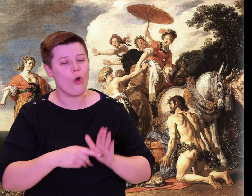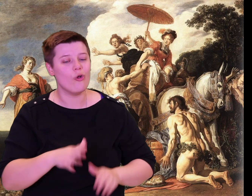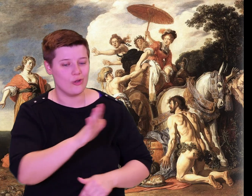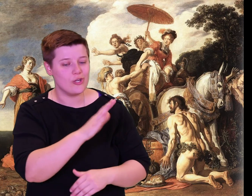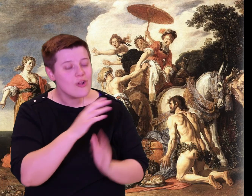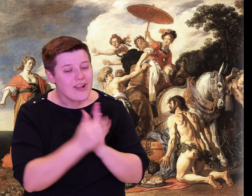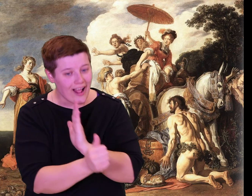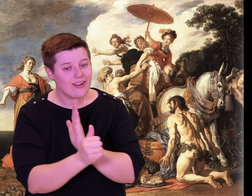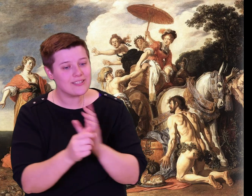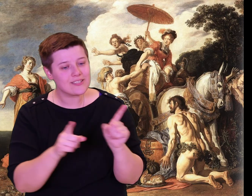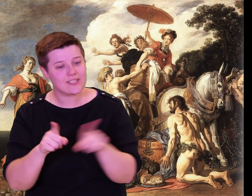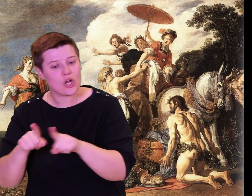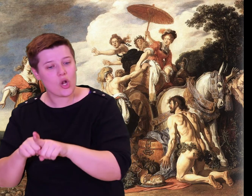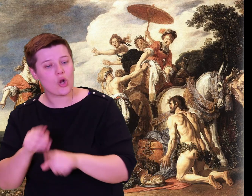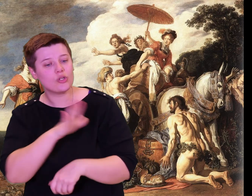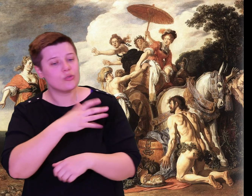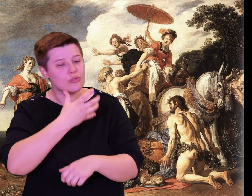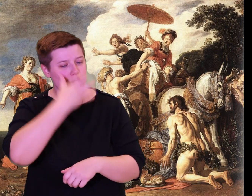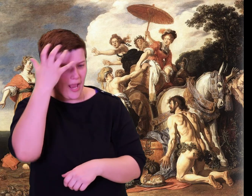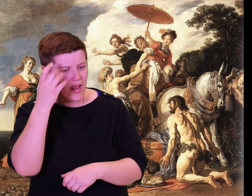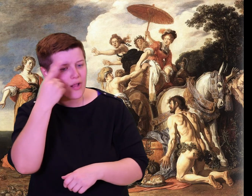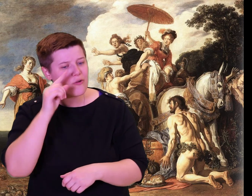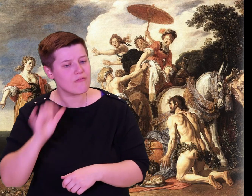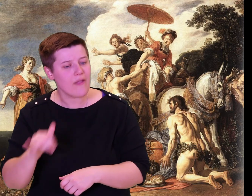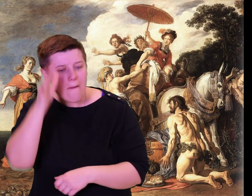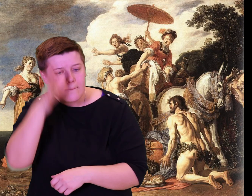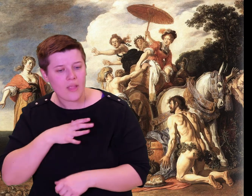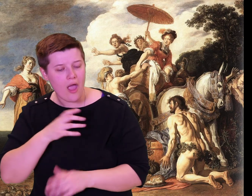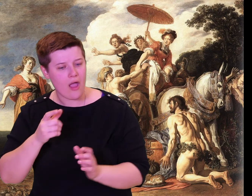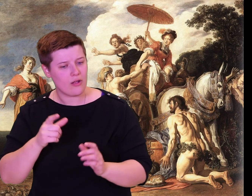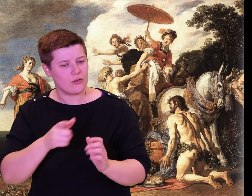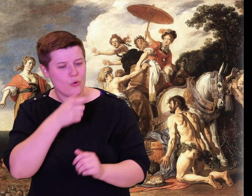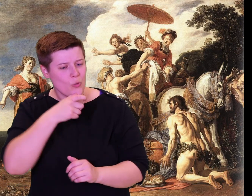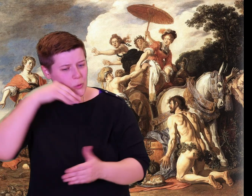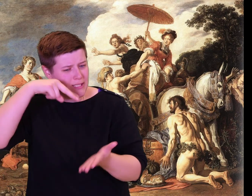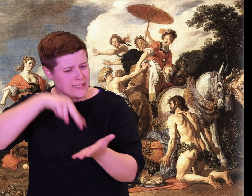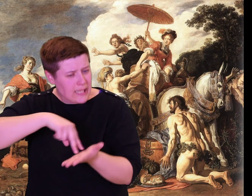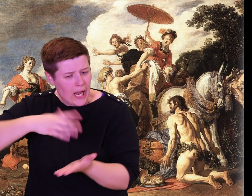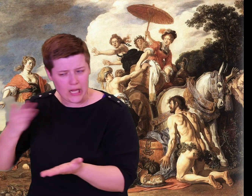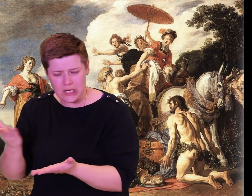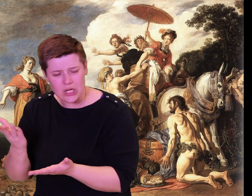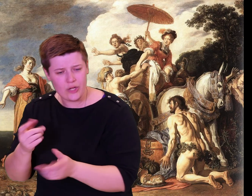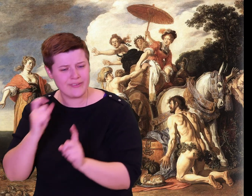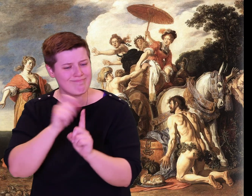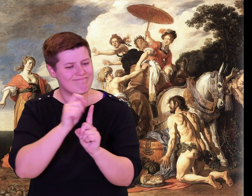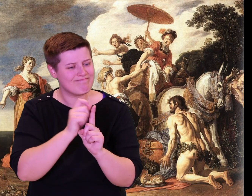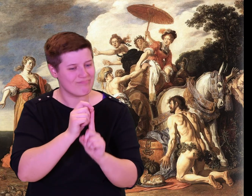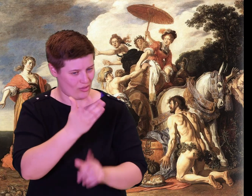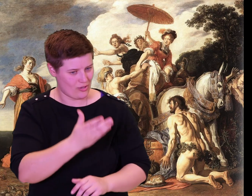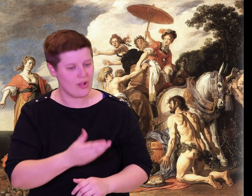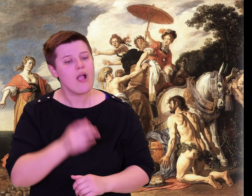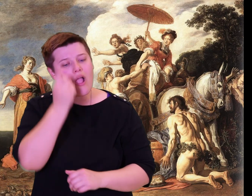weakened. During my time at sea, on the raft, I could not do my exercise."